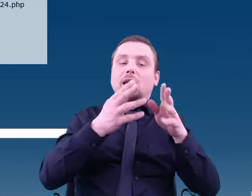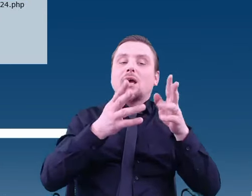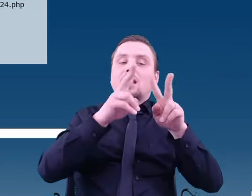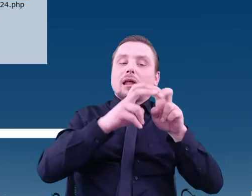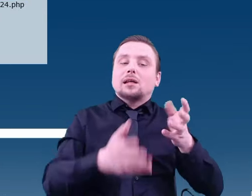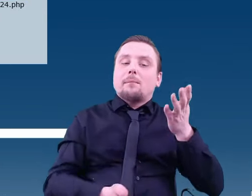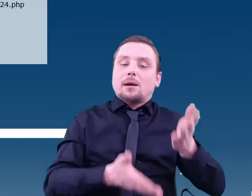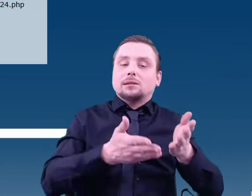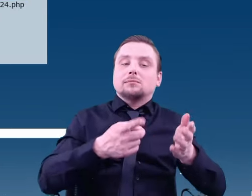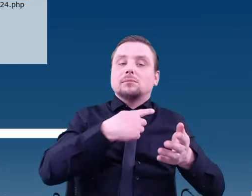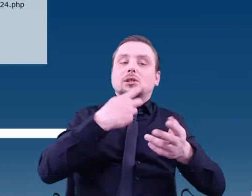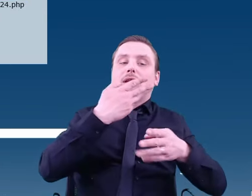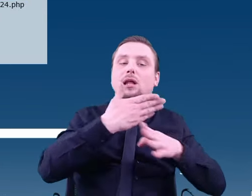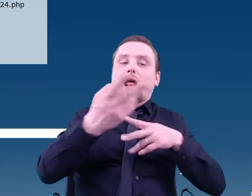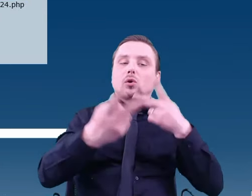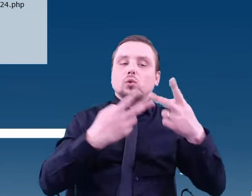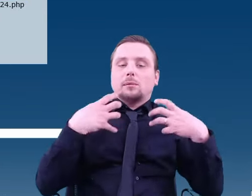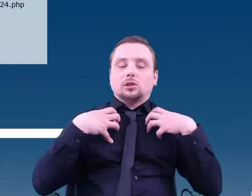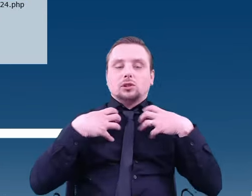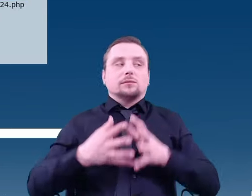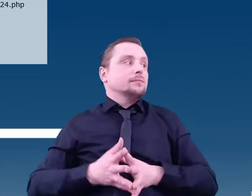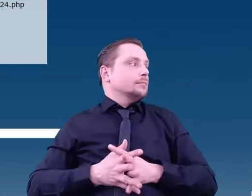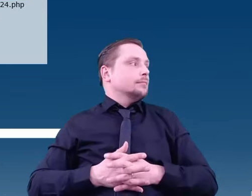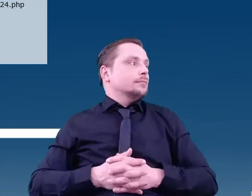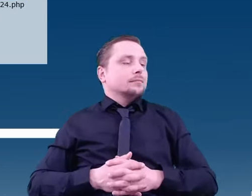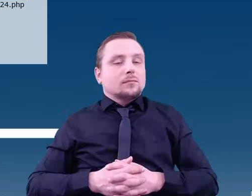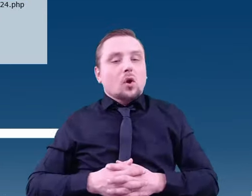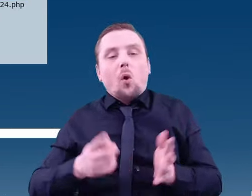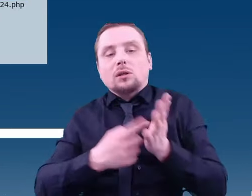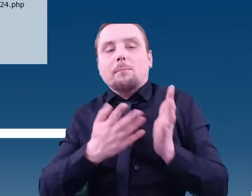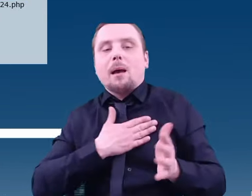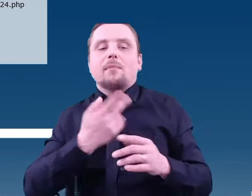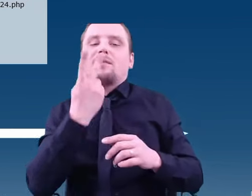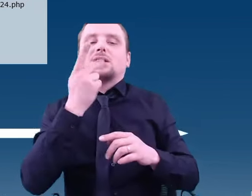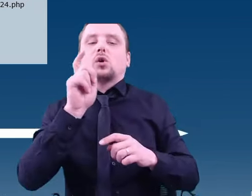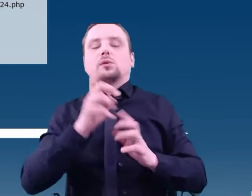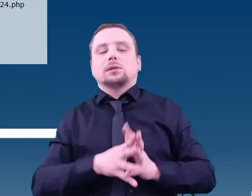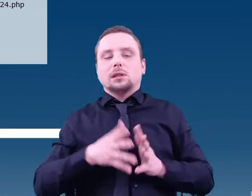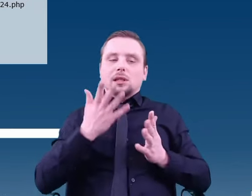The last one, as I have only a few seconds left. I just wanted to show you the Dragonfly mission.